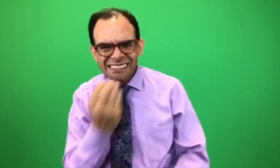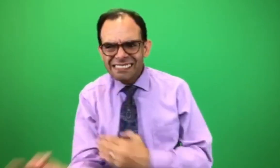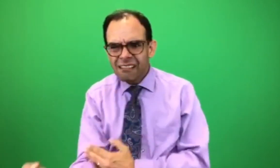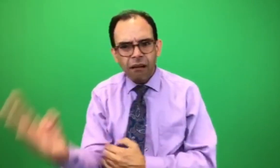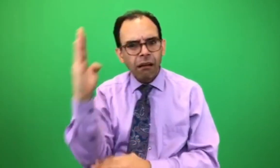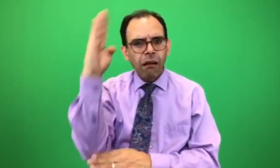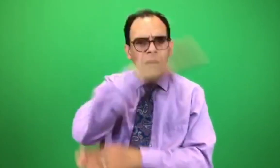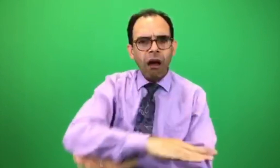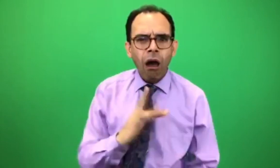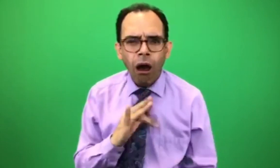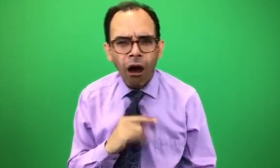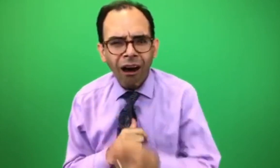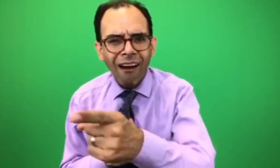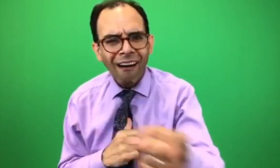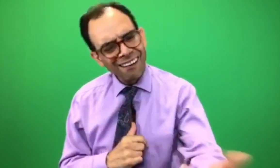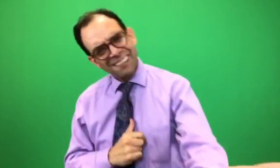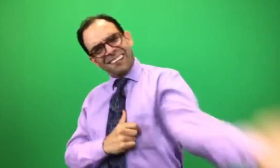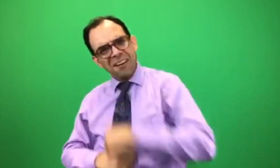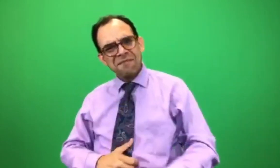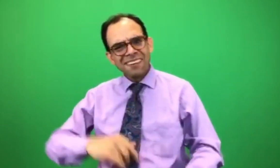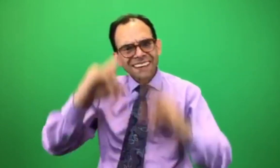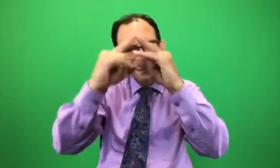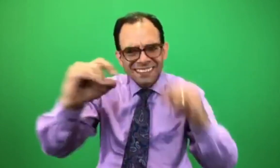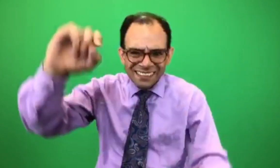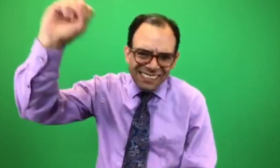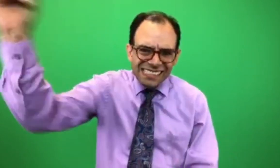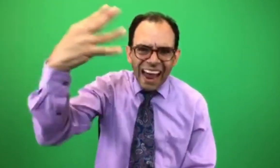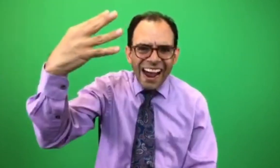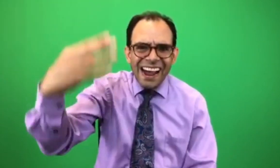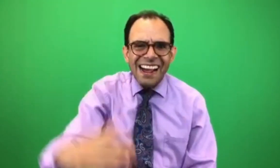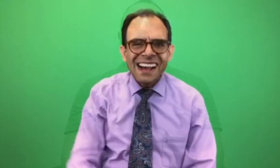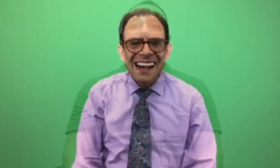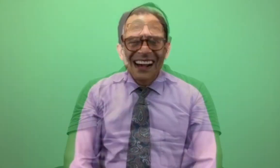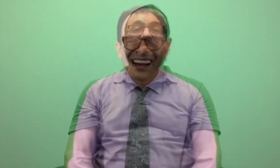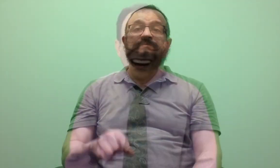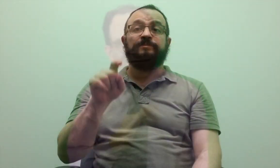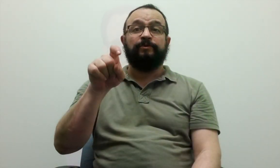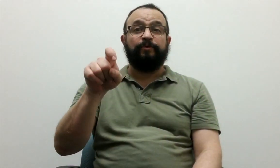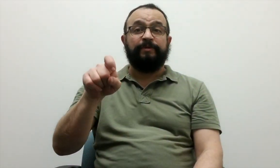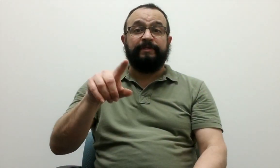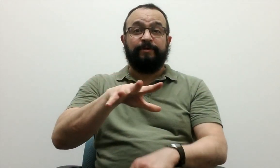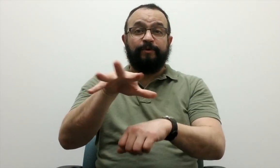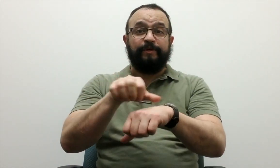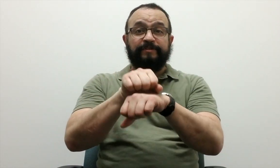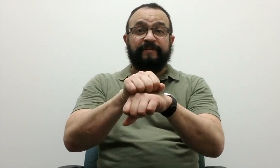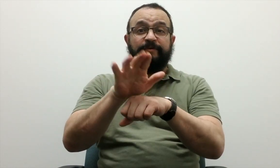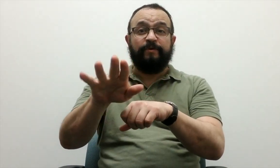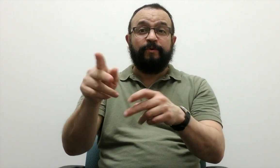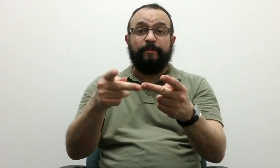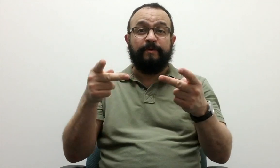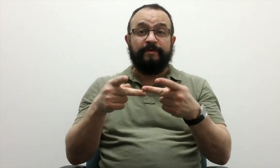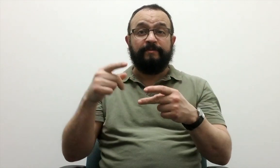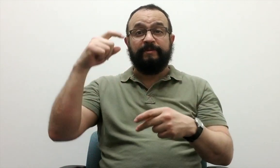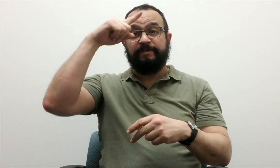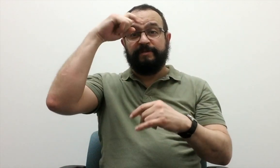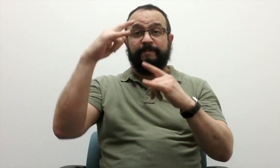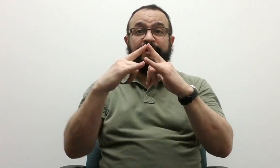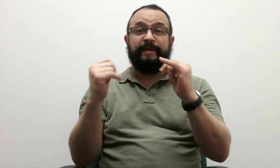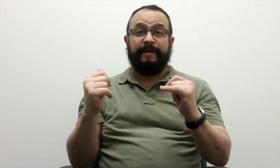Campers will never get bored. Sign up for our Sol Camp of the Deaf Summer Camp! You need to reserve your place for Summer Camp.